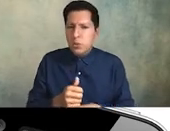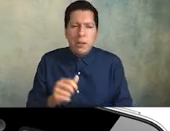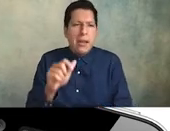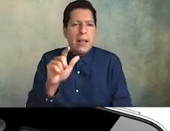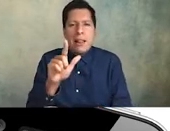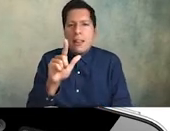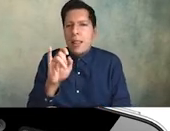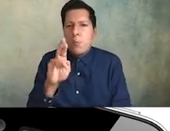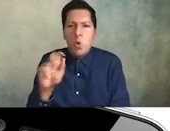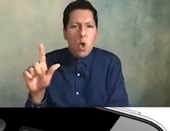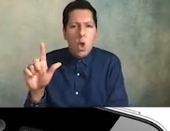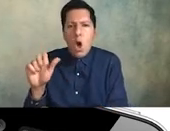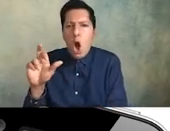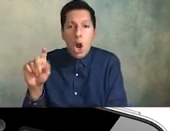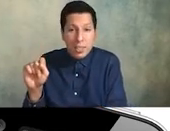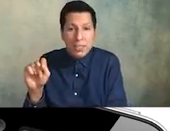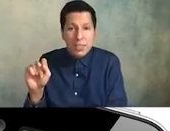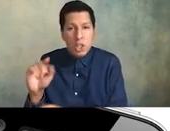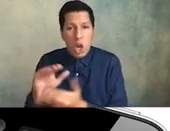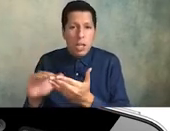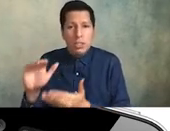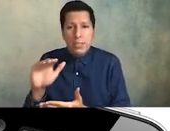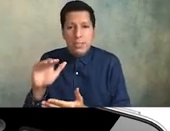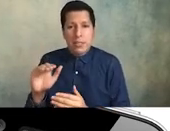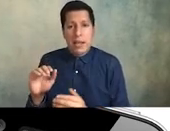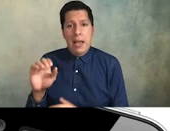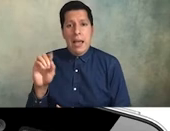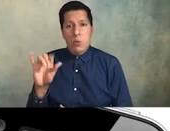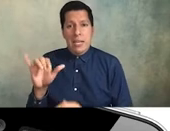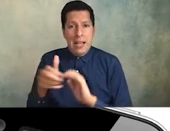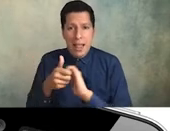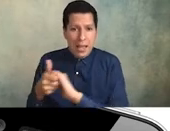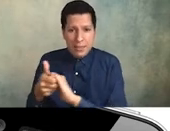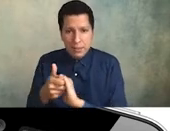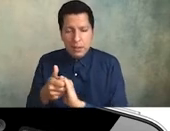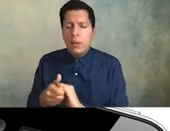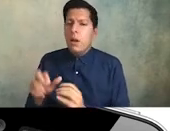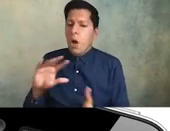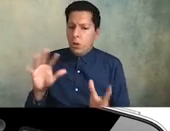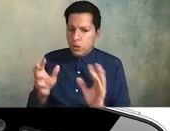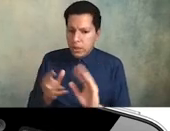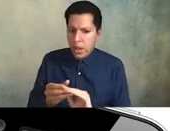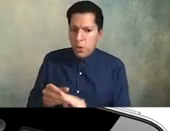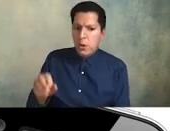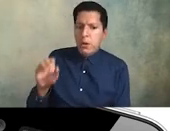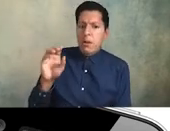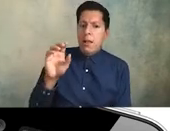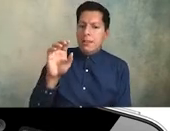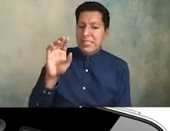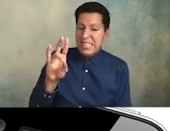racial equity leadership alliance which has 71 institutional members all across the united states